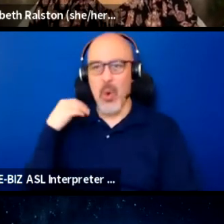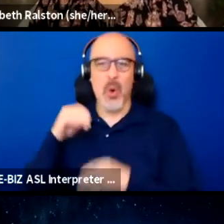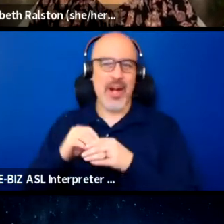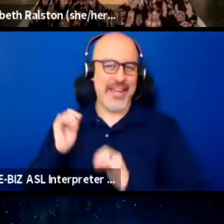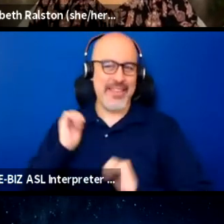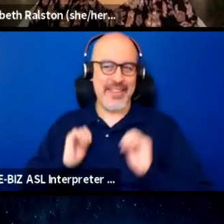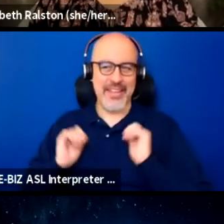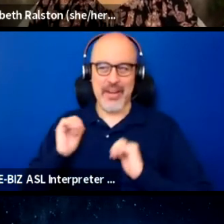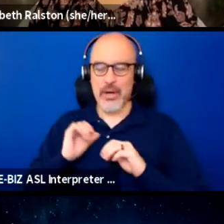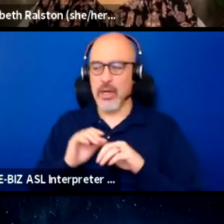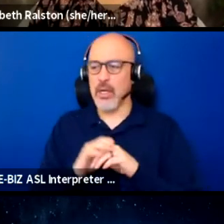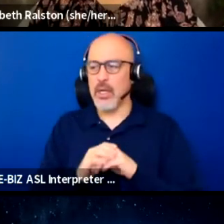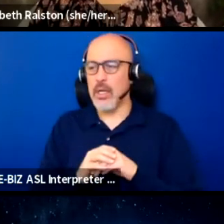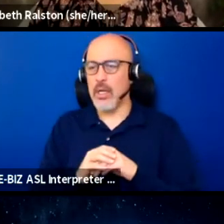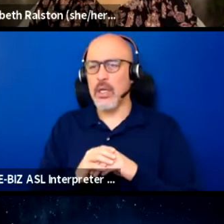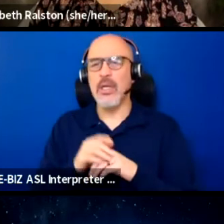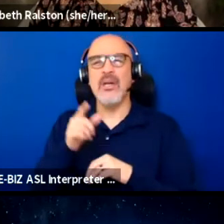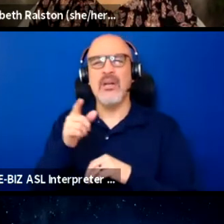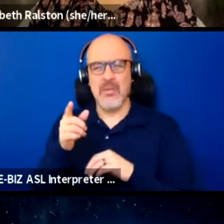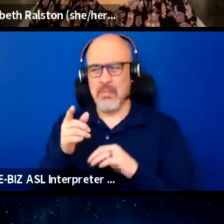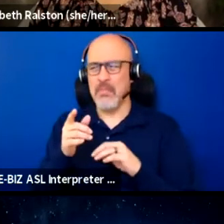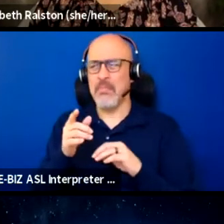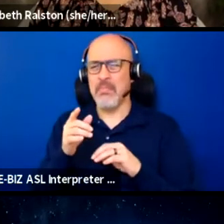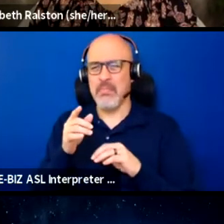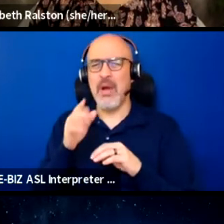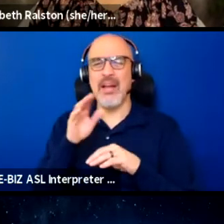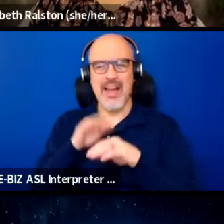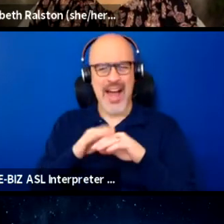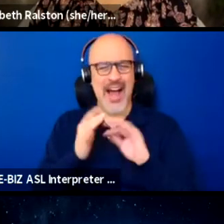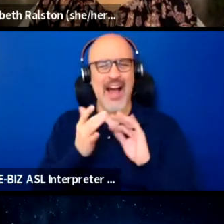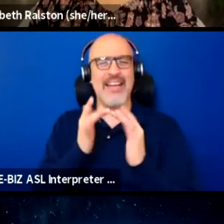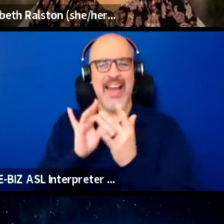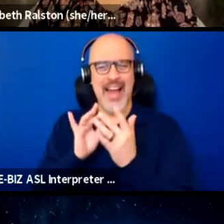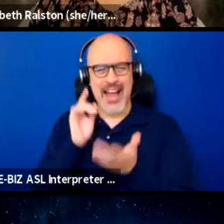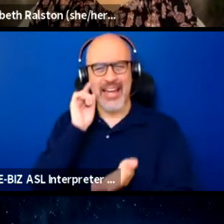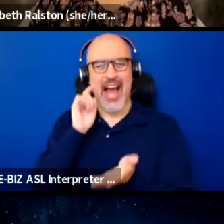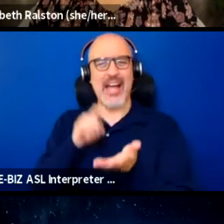but online I'm noticing that a lot more disability advocates